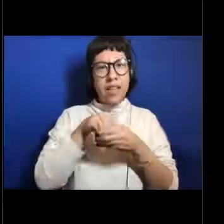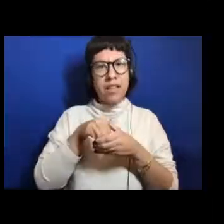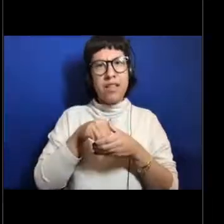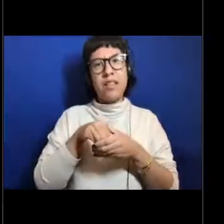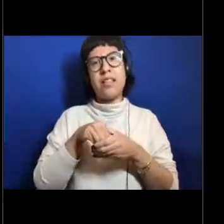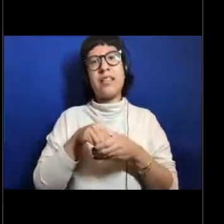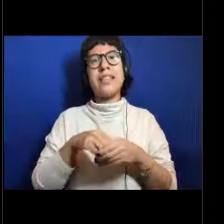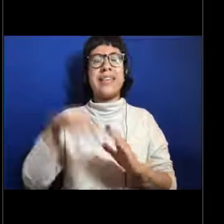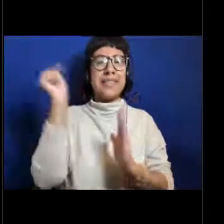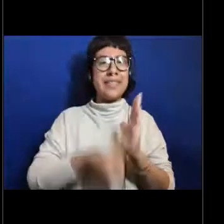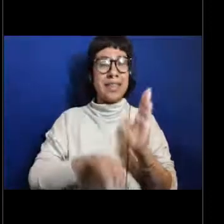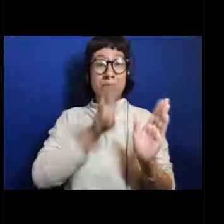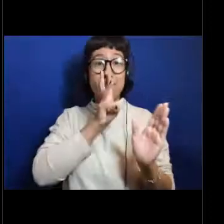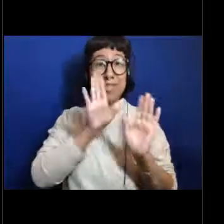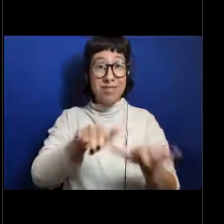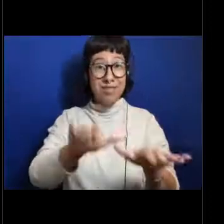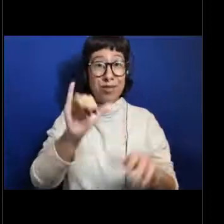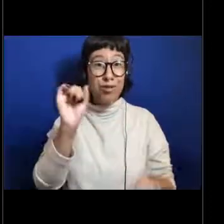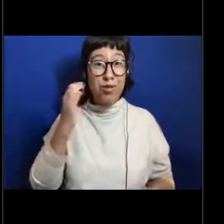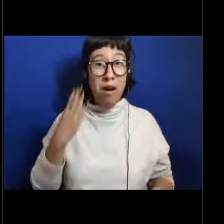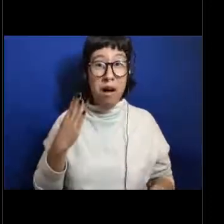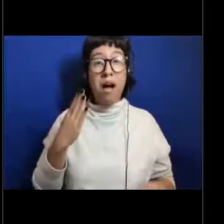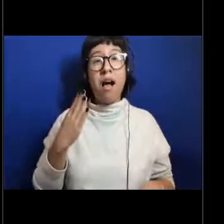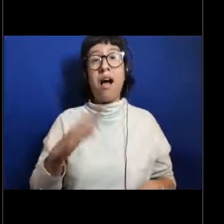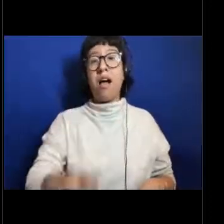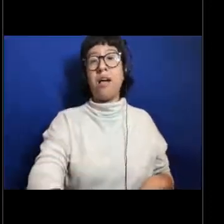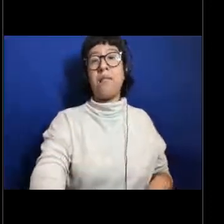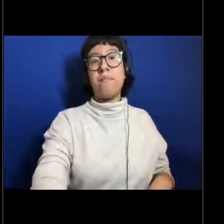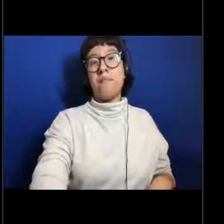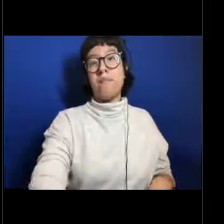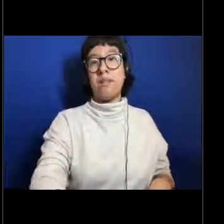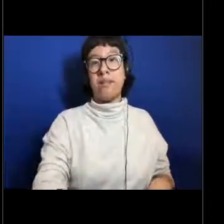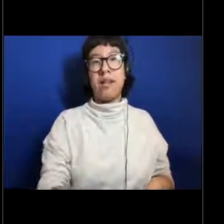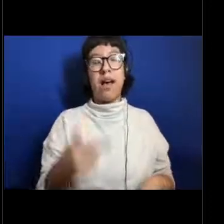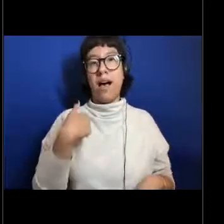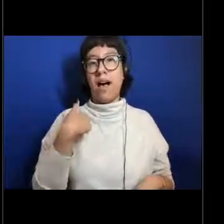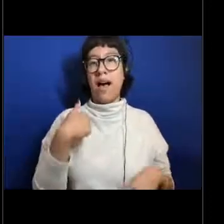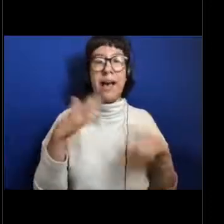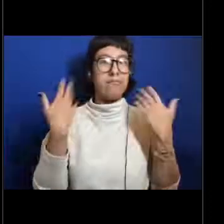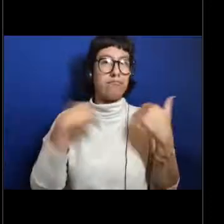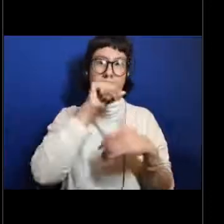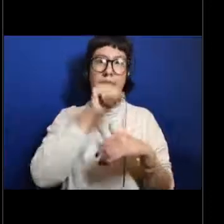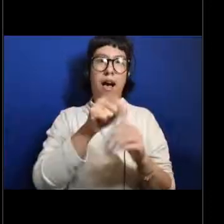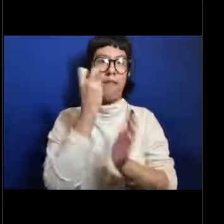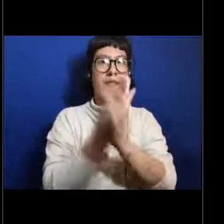though, I kind of fell into and fell in love with it and I haven't left since. It was a convenient job